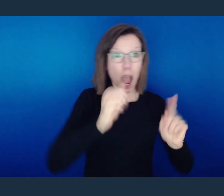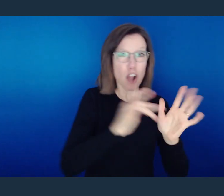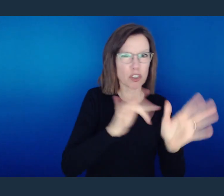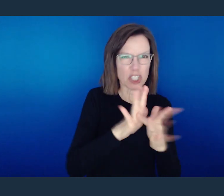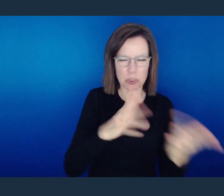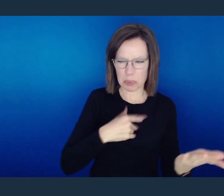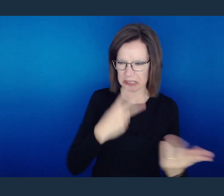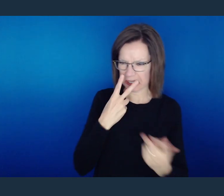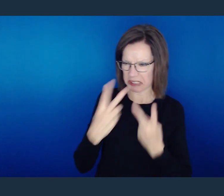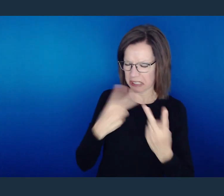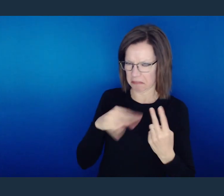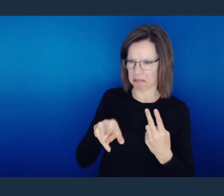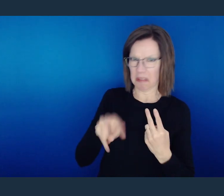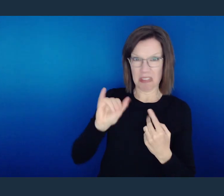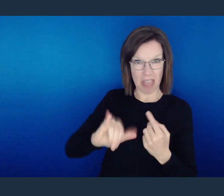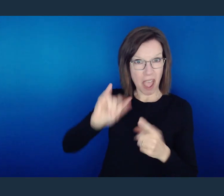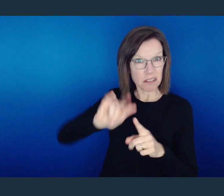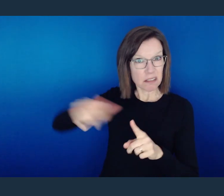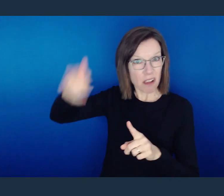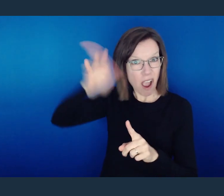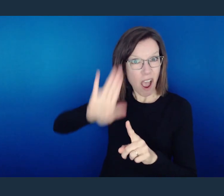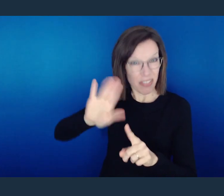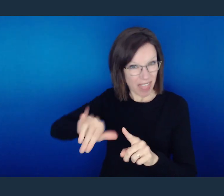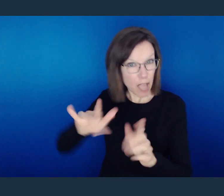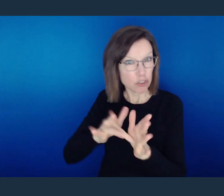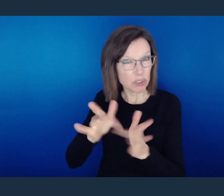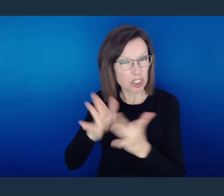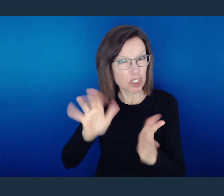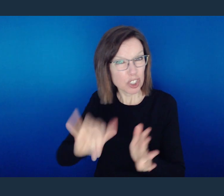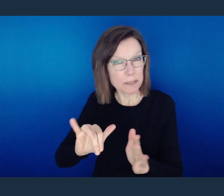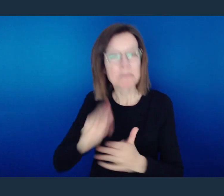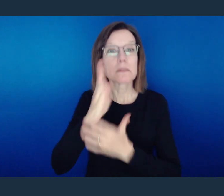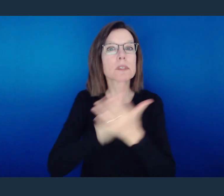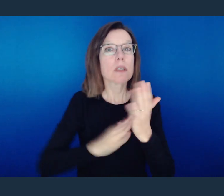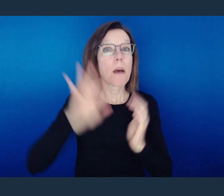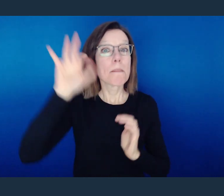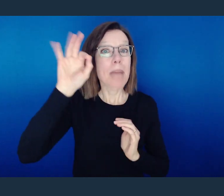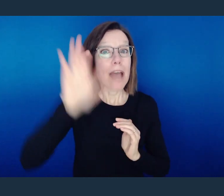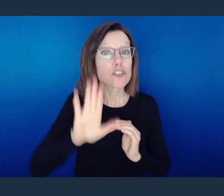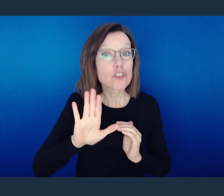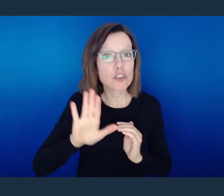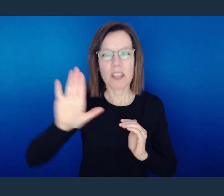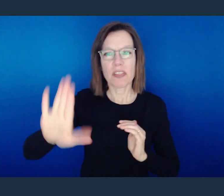I've seen pastors get up and their political bias or their political affiliation has caused